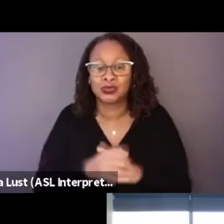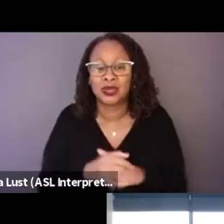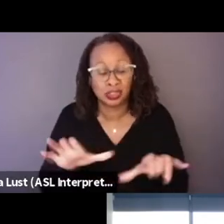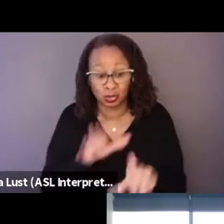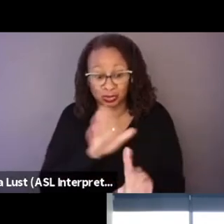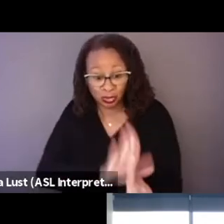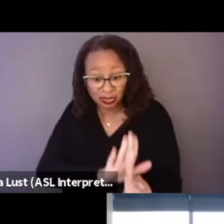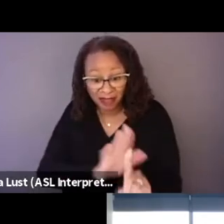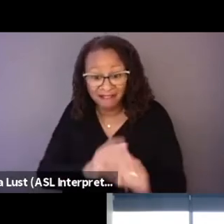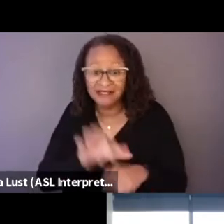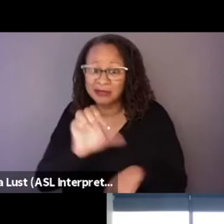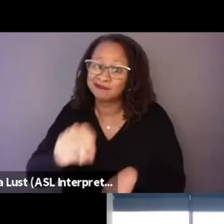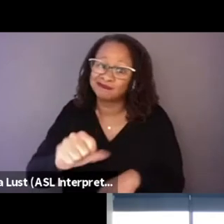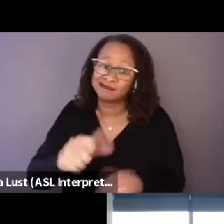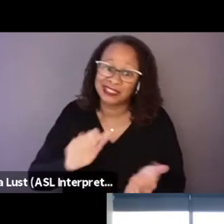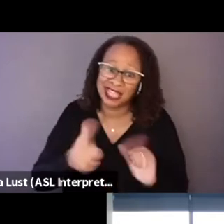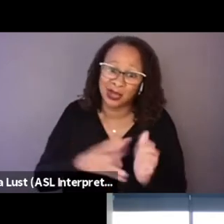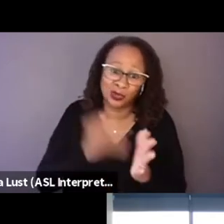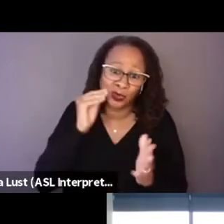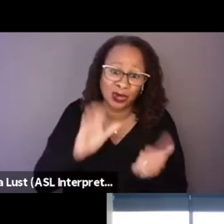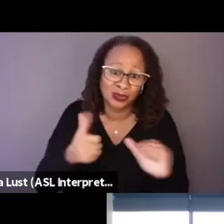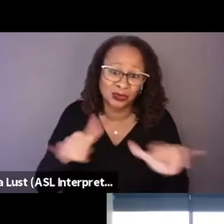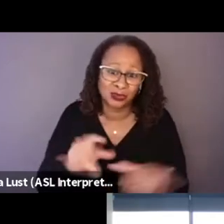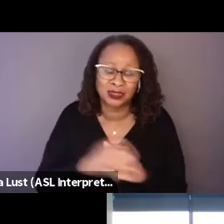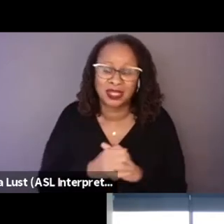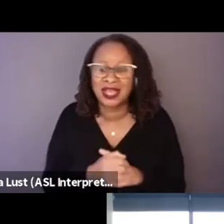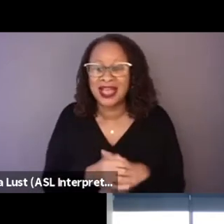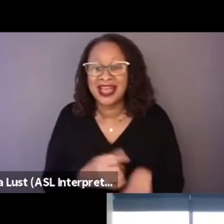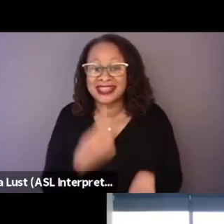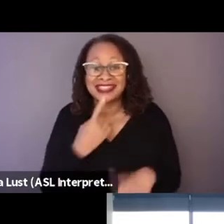And I think that, I mean, I would say the first thing is that